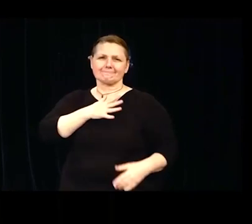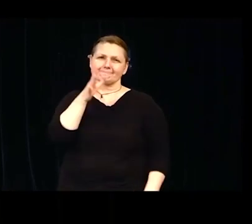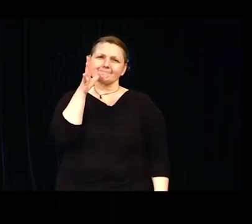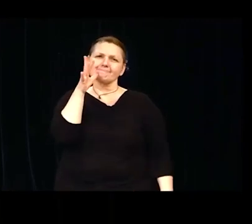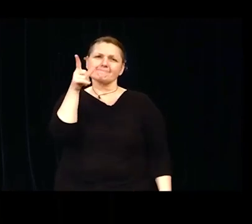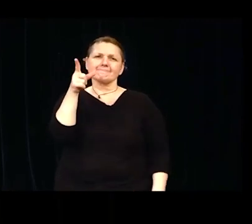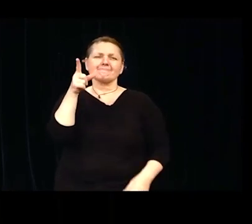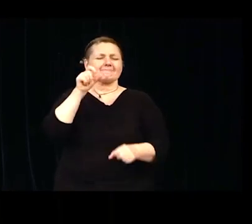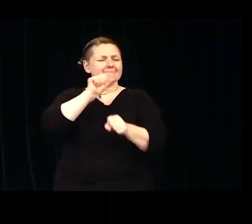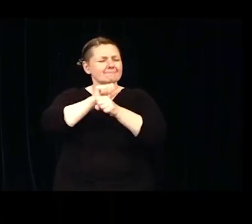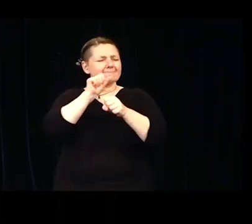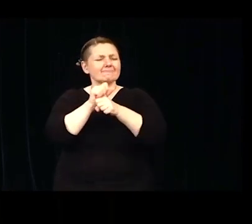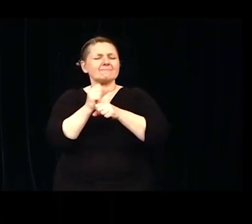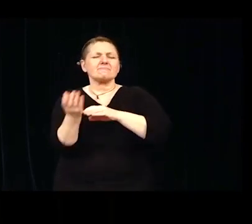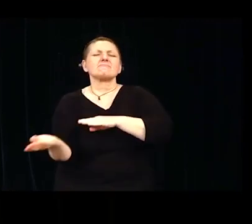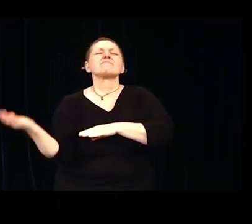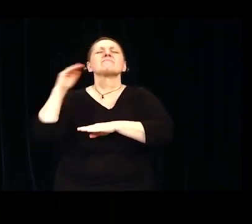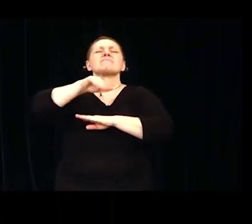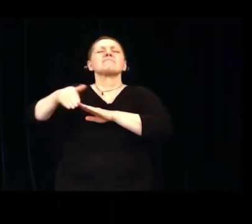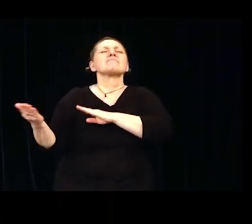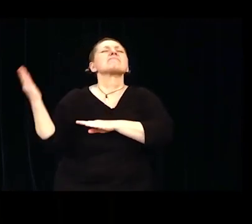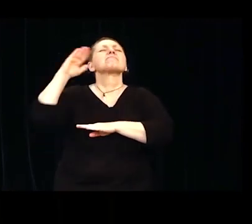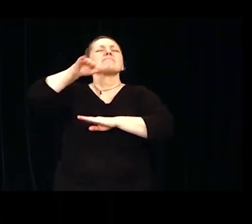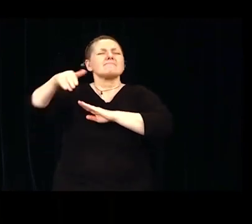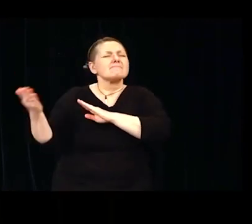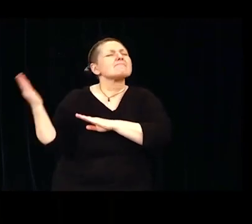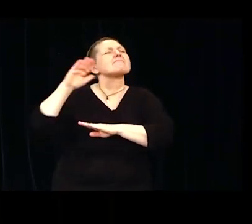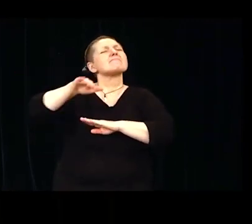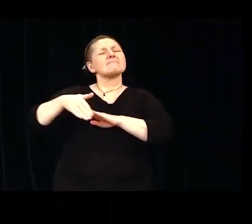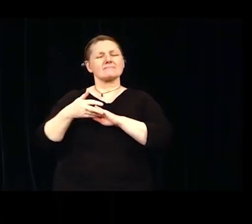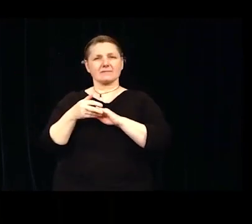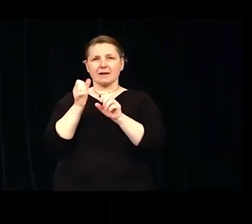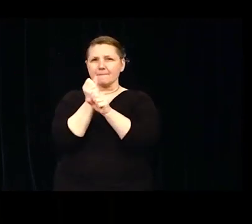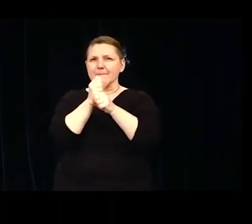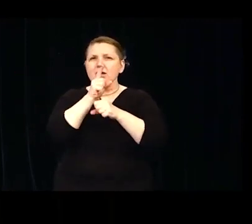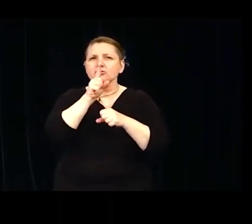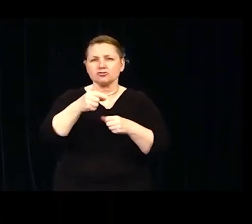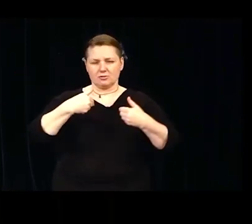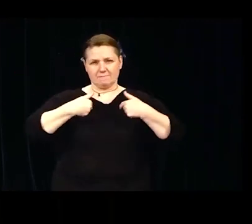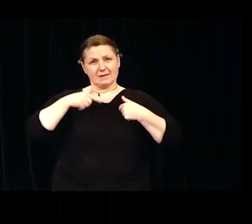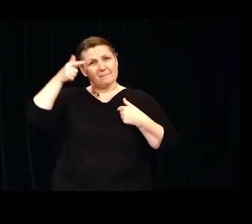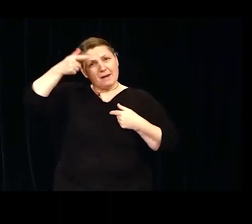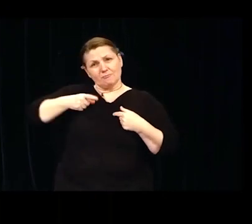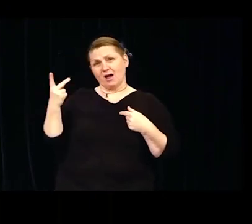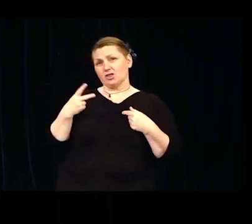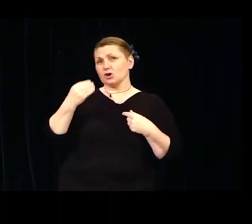and night to make sure that my brother and I ate, and I slept well, to make sure